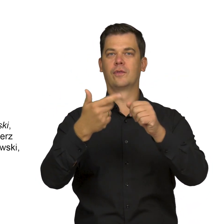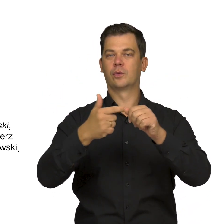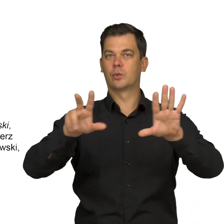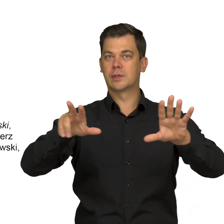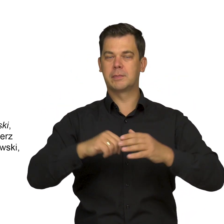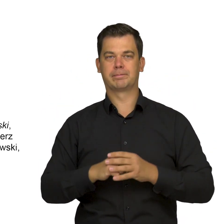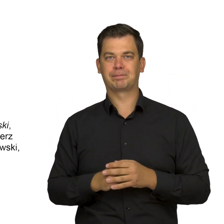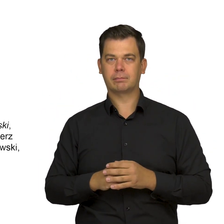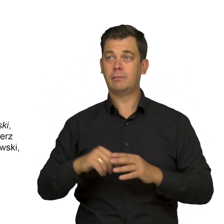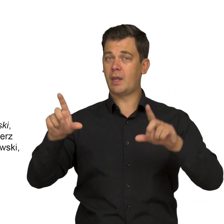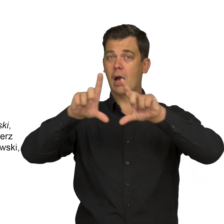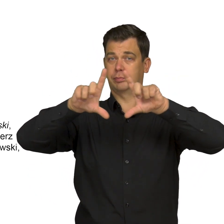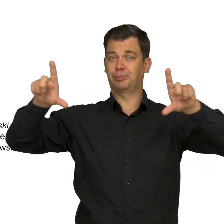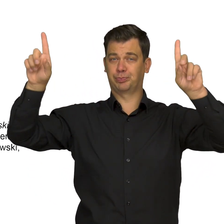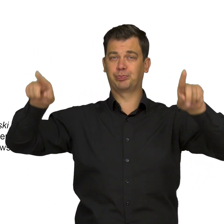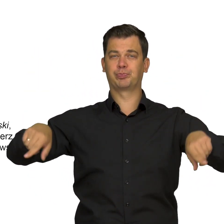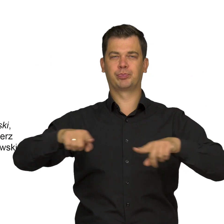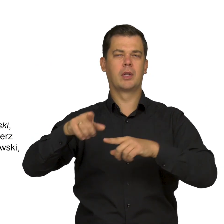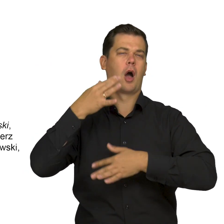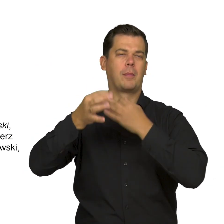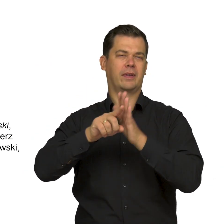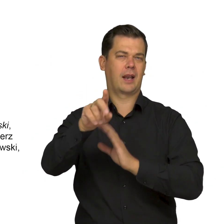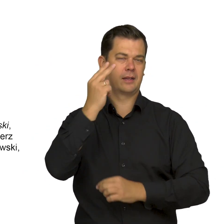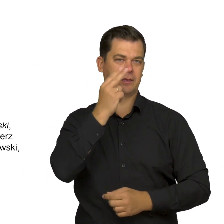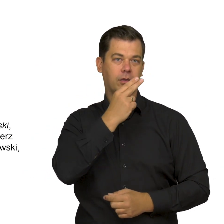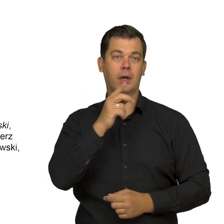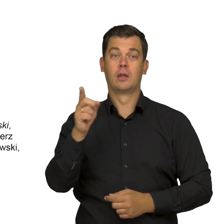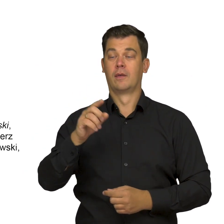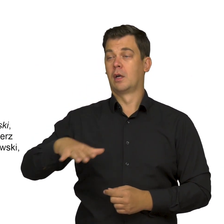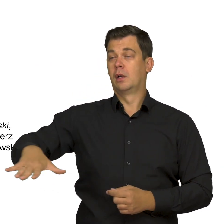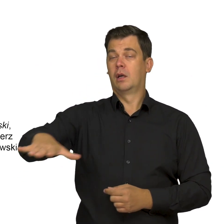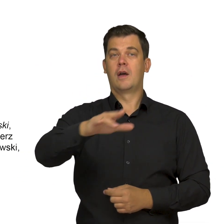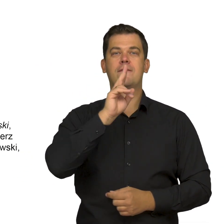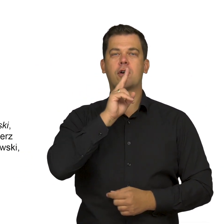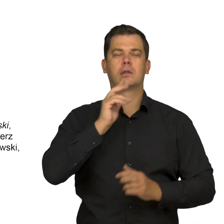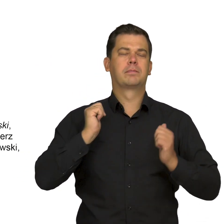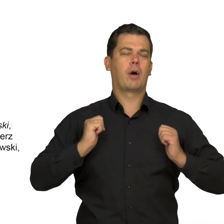In a narrow part of the canvas along its lower edge, Stabrowski painted undisturbed waters.